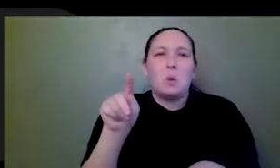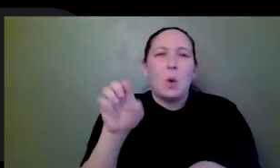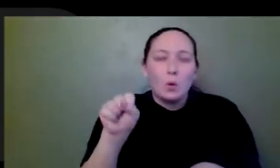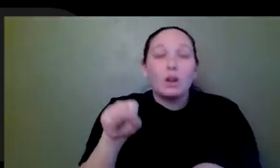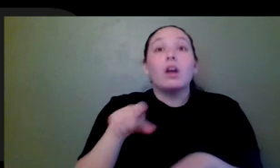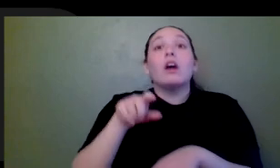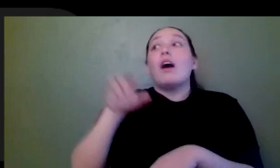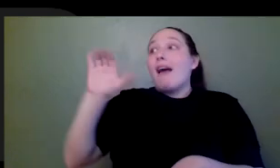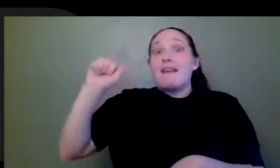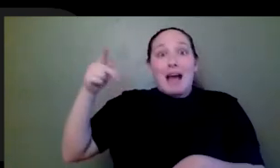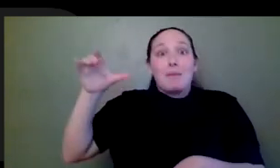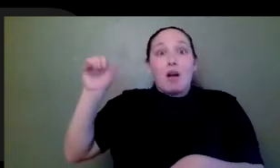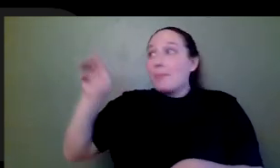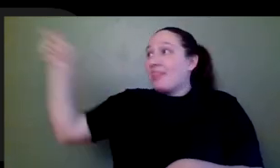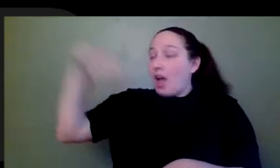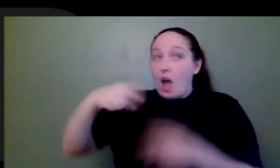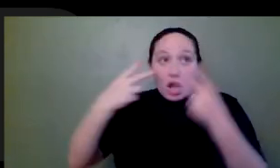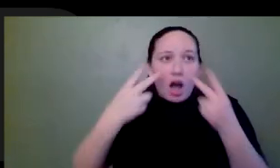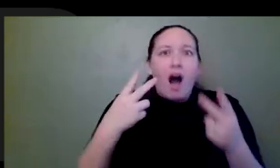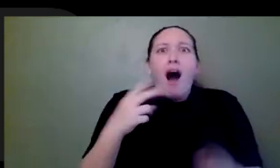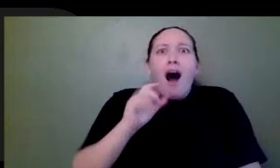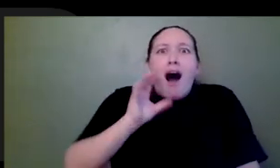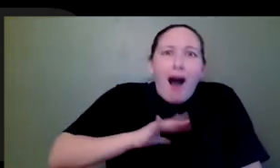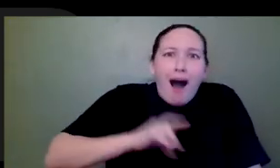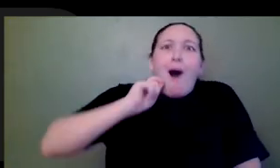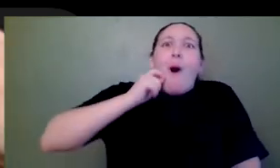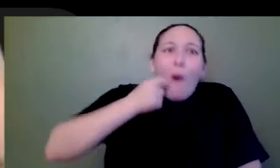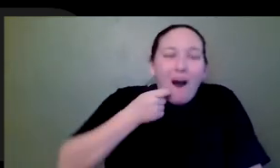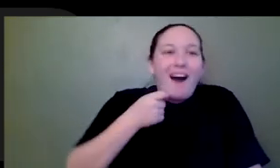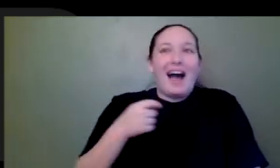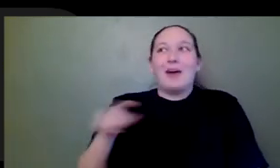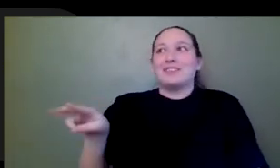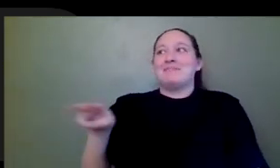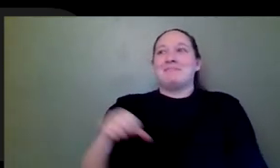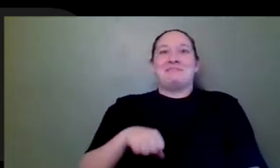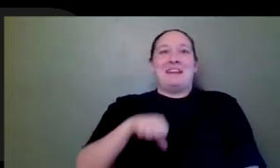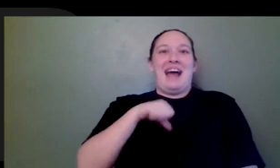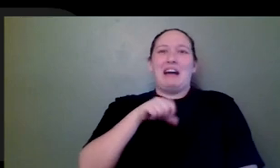it, they were like so happy, like they thought it was like so cool. And in my mind, I didn't want to tell, like, oh, it is just a quick little thing,